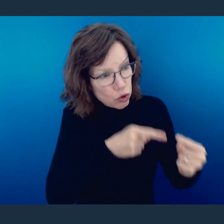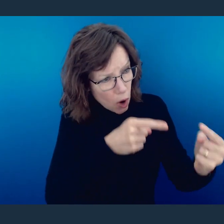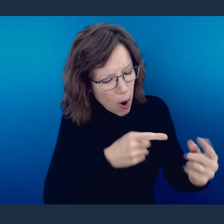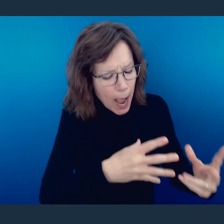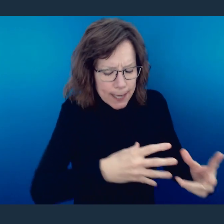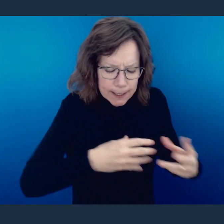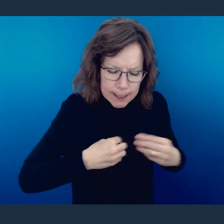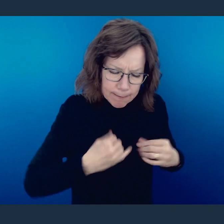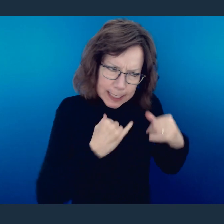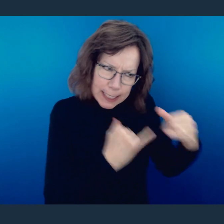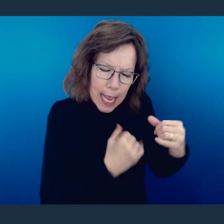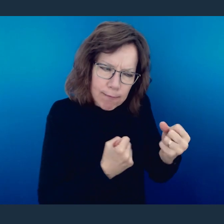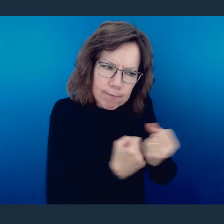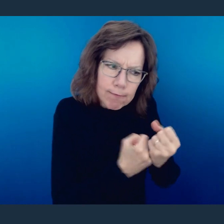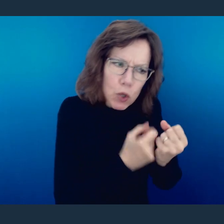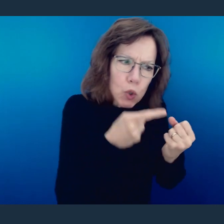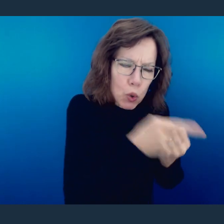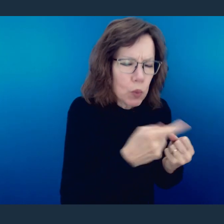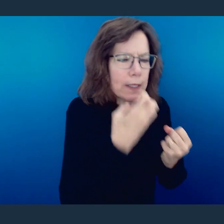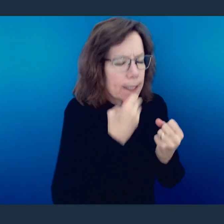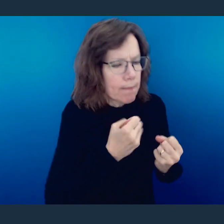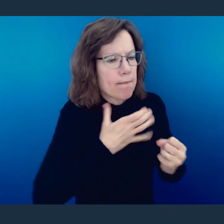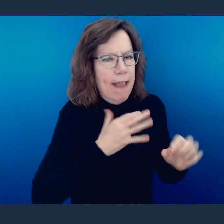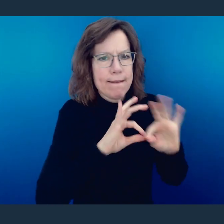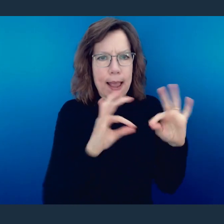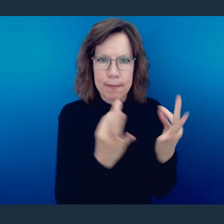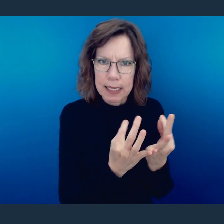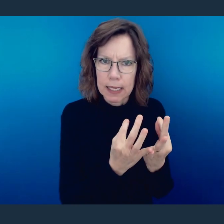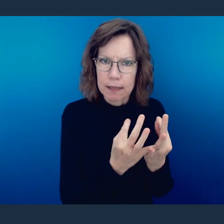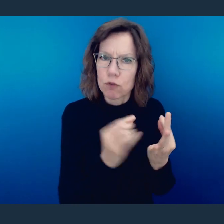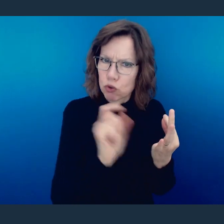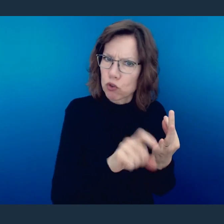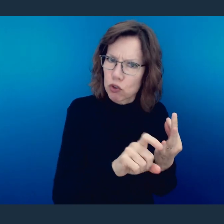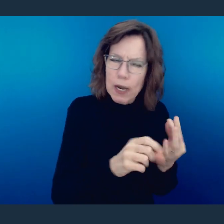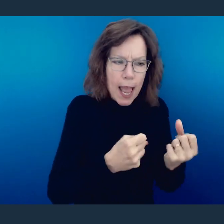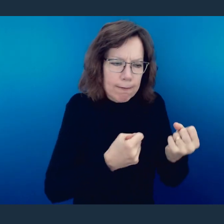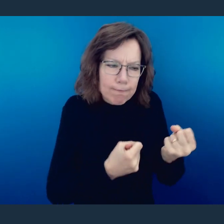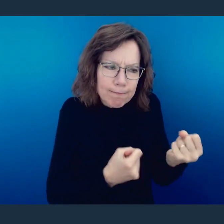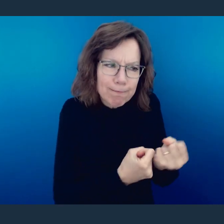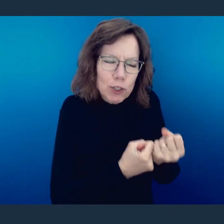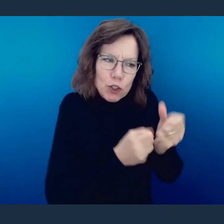that they bear but we need to see them as family. And in doing so, we also seek to build